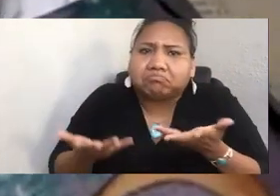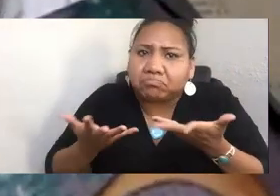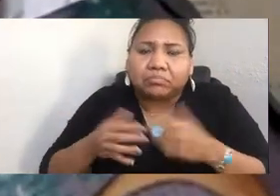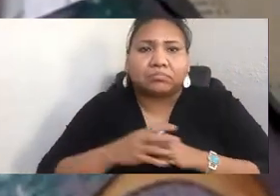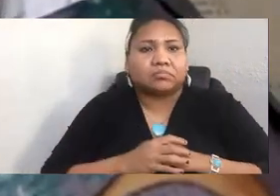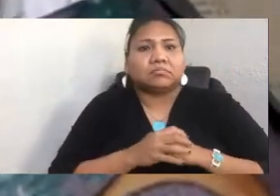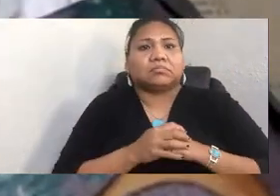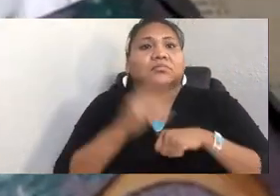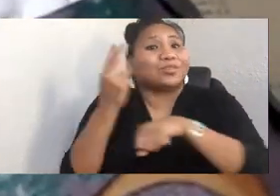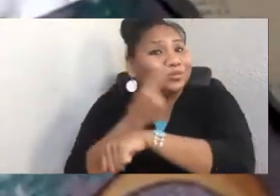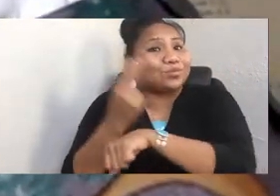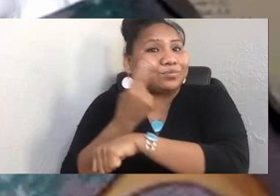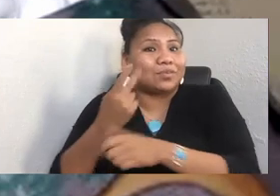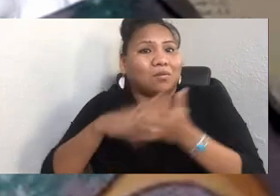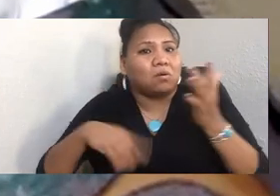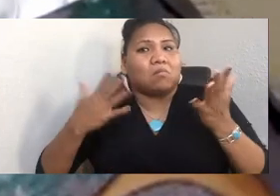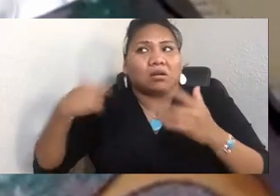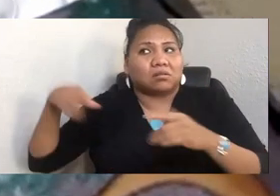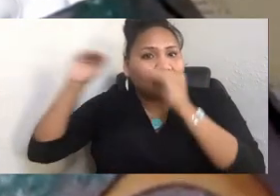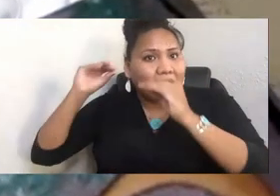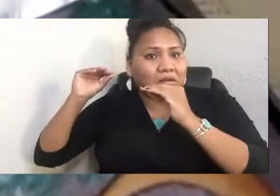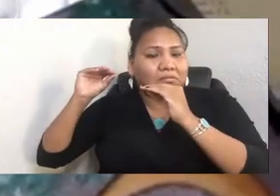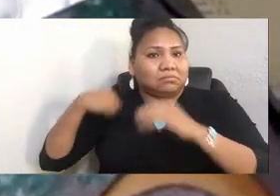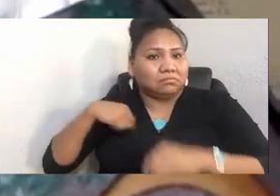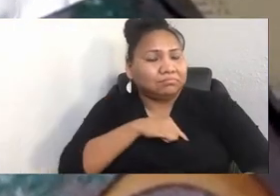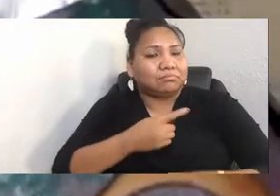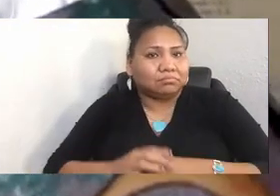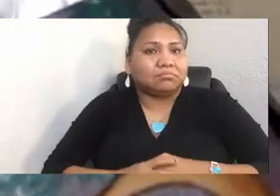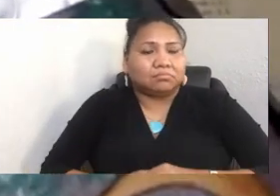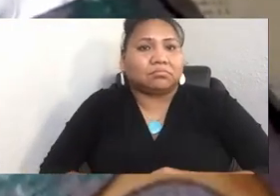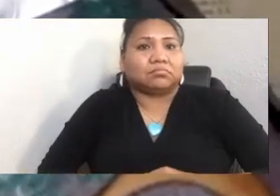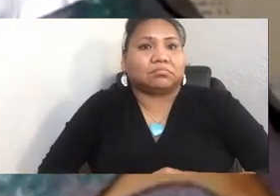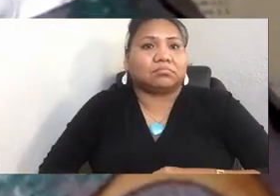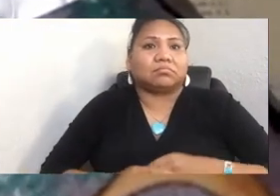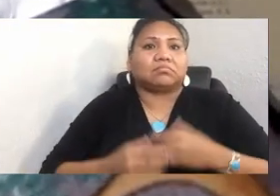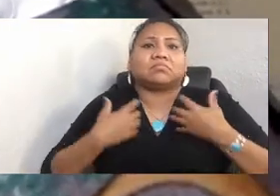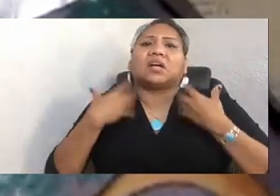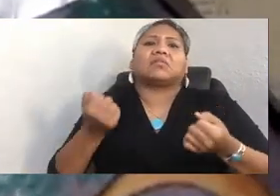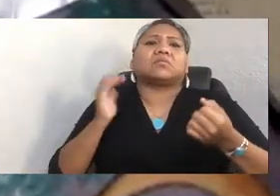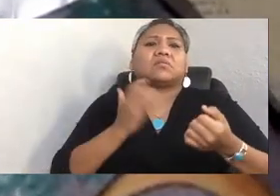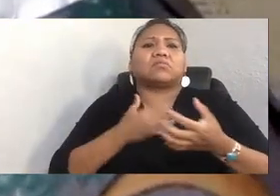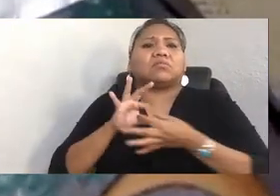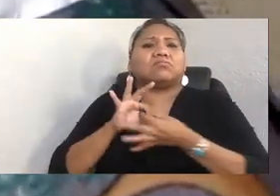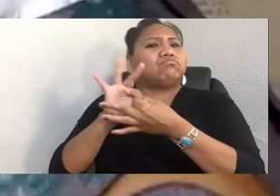And I also thought, what is the health of our relationships? And I heard that coming out of what you were saying.